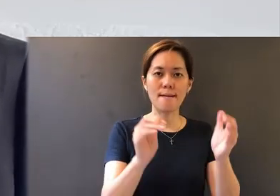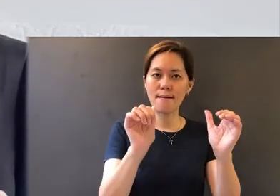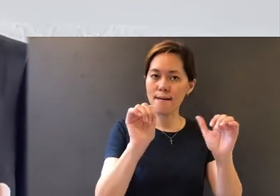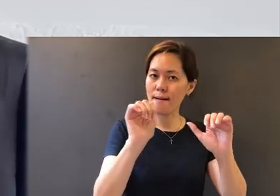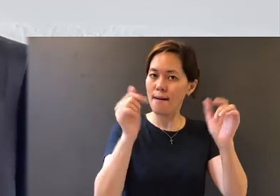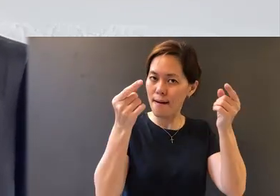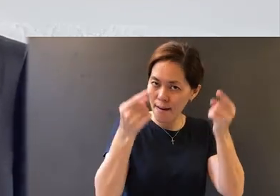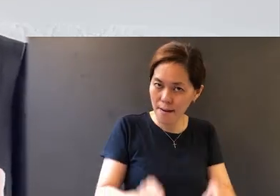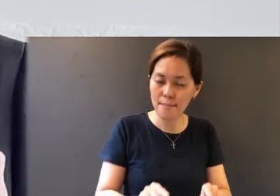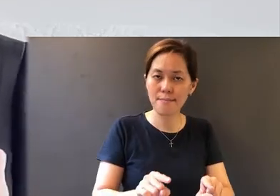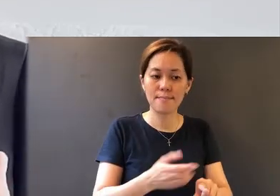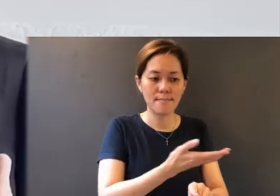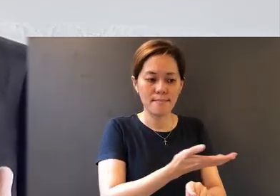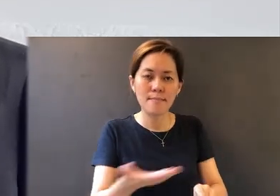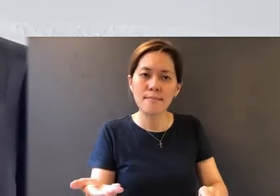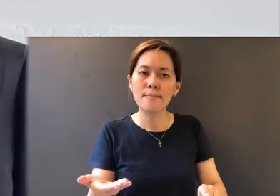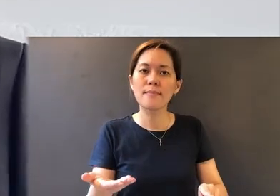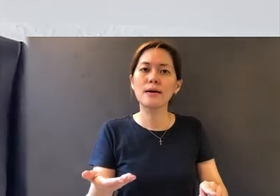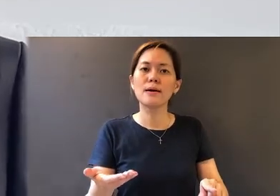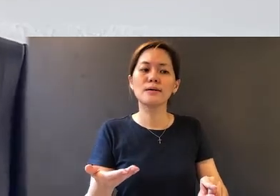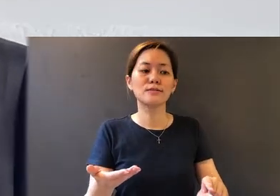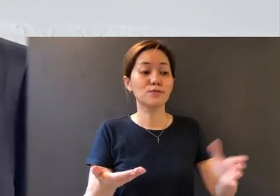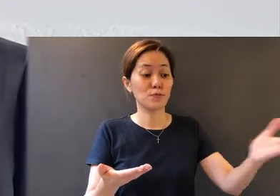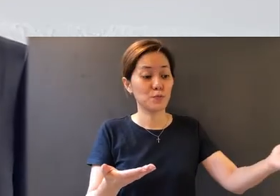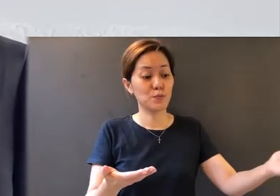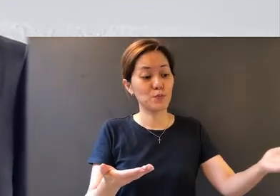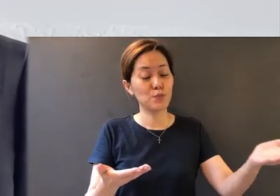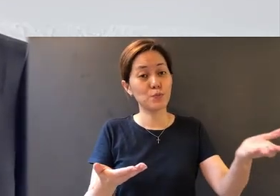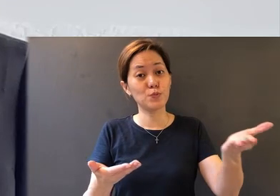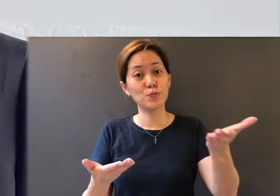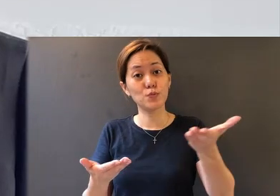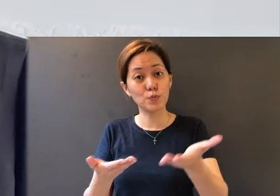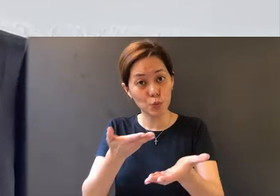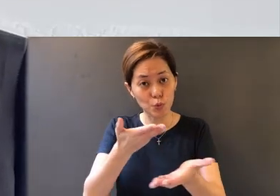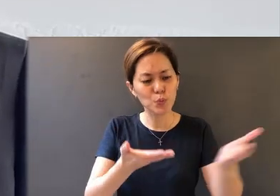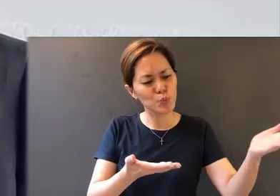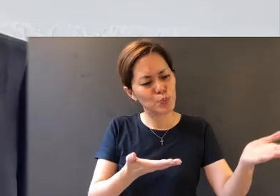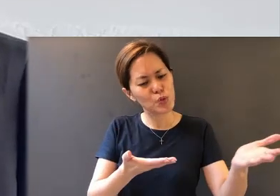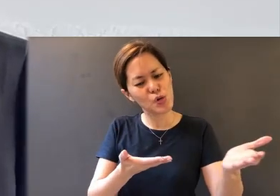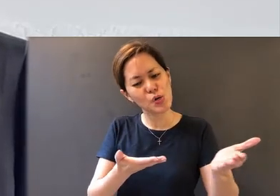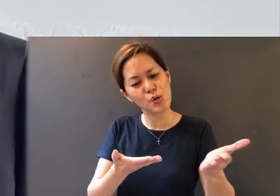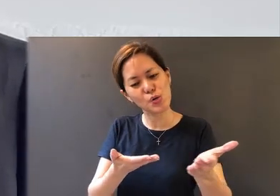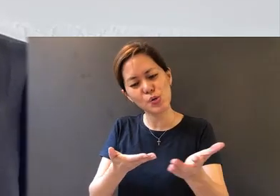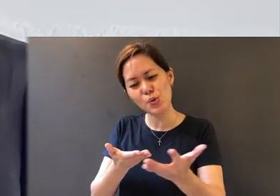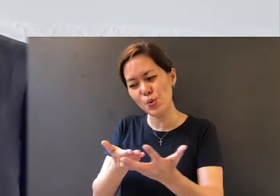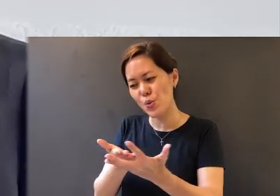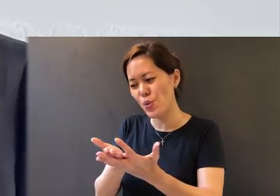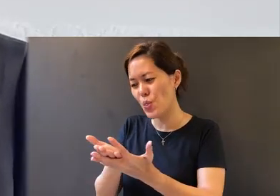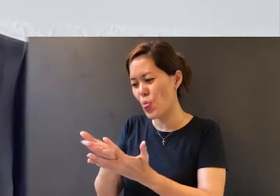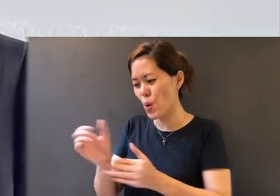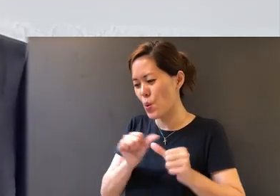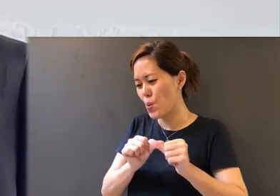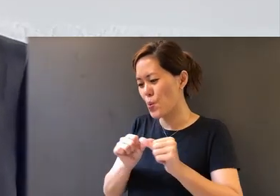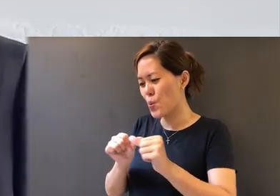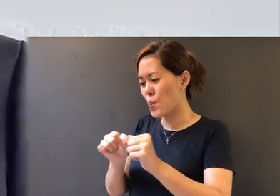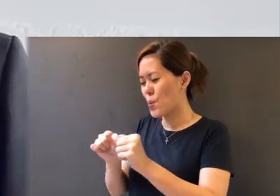and they are meant to bring you through your steadfastness in responding